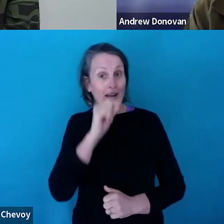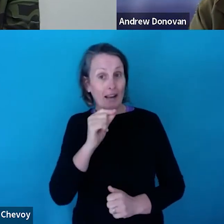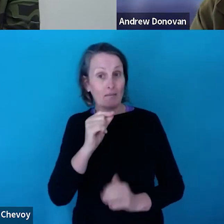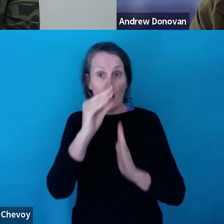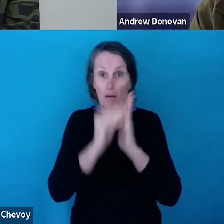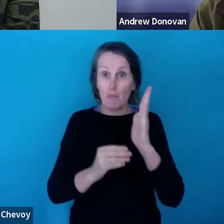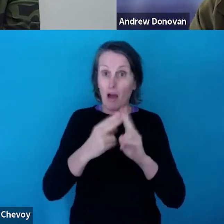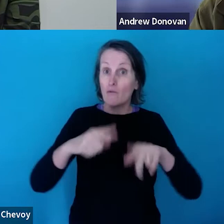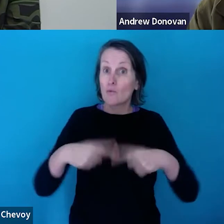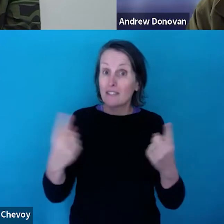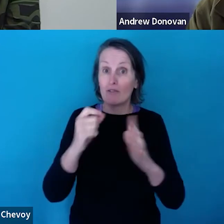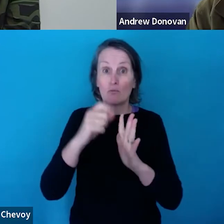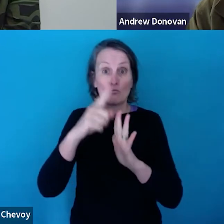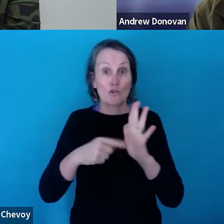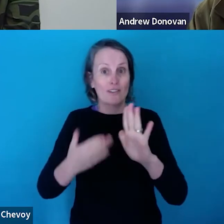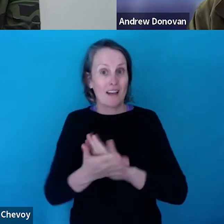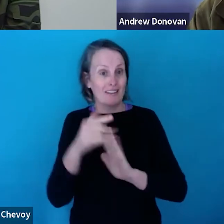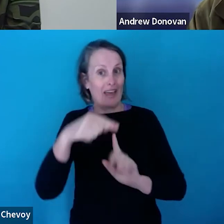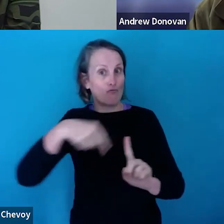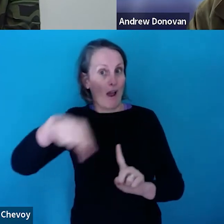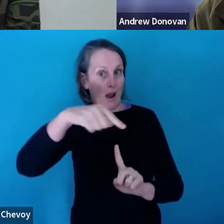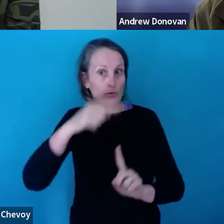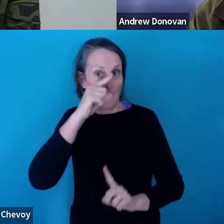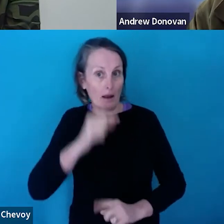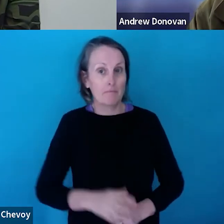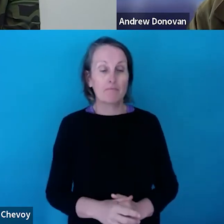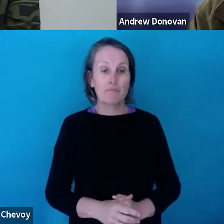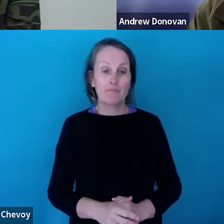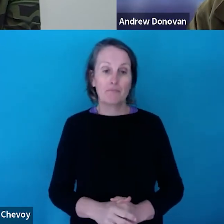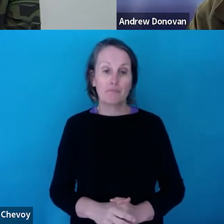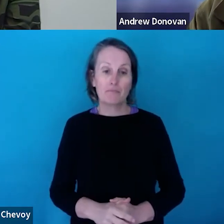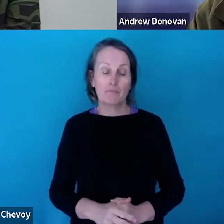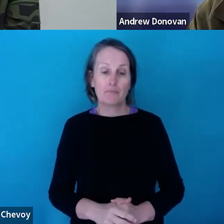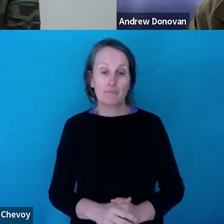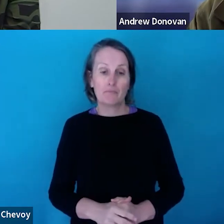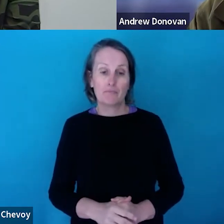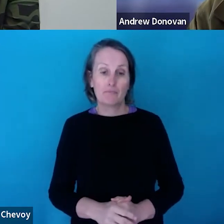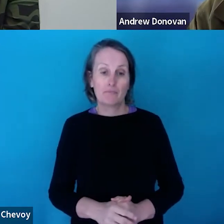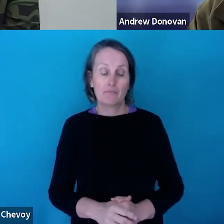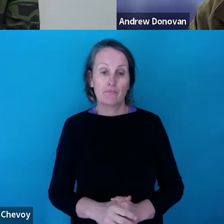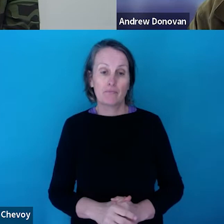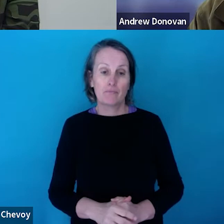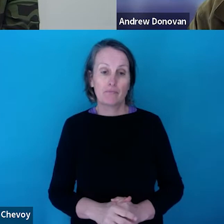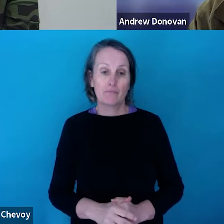within that round. Tom has also asked